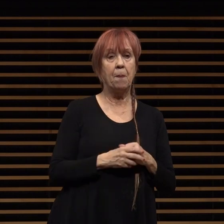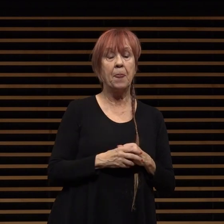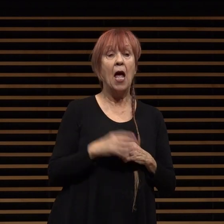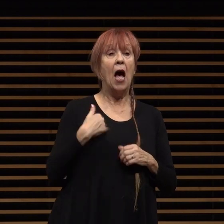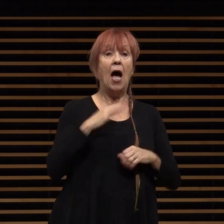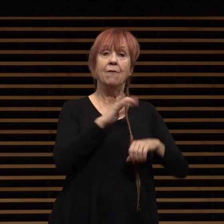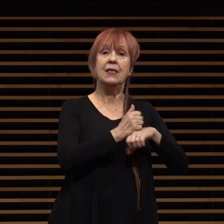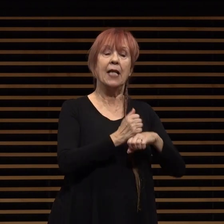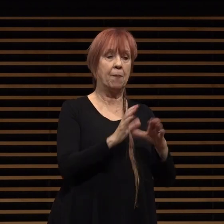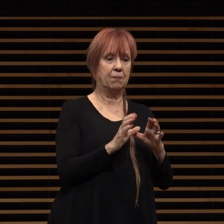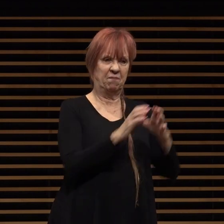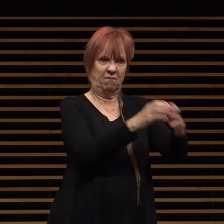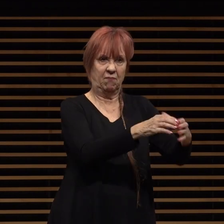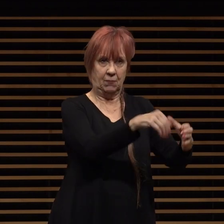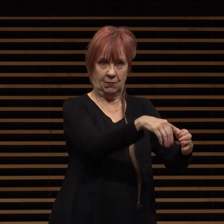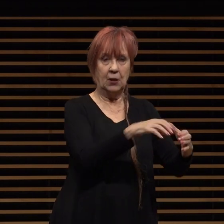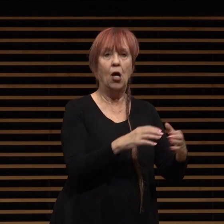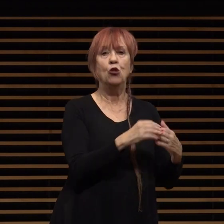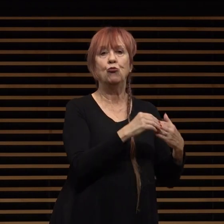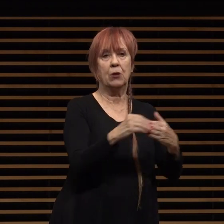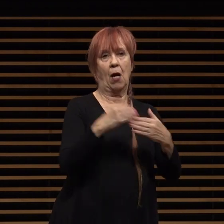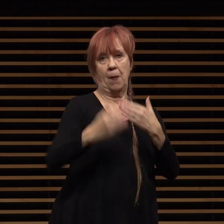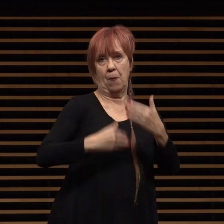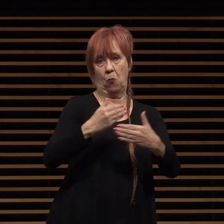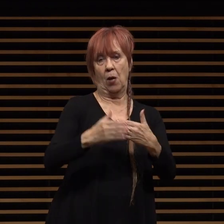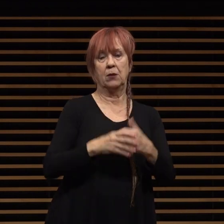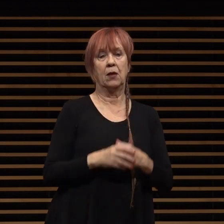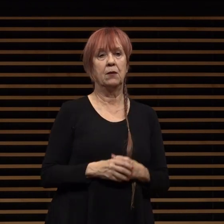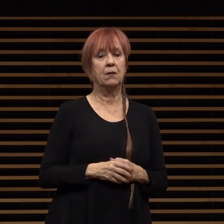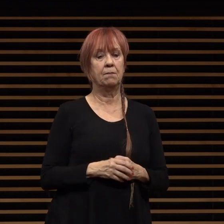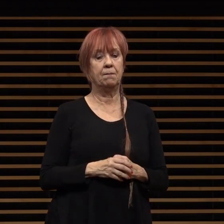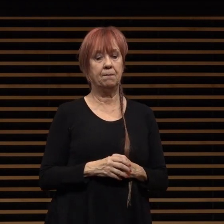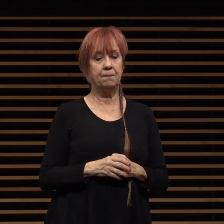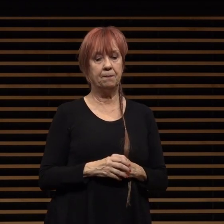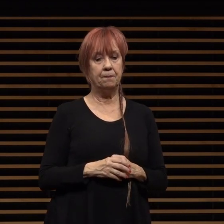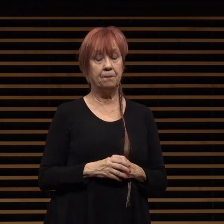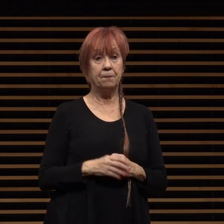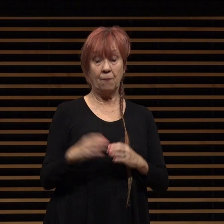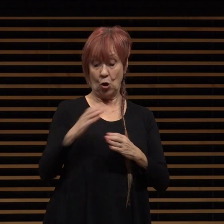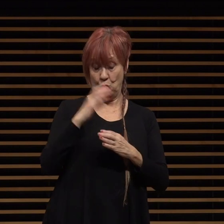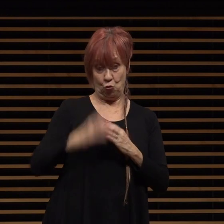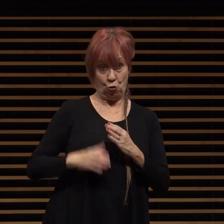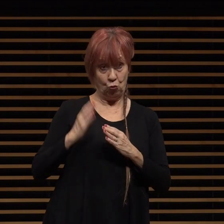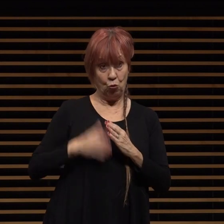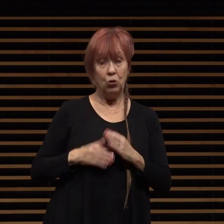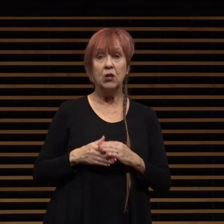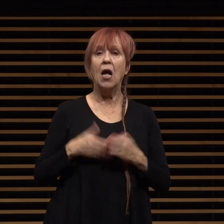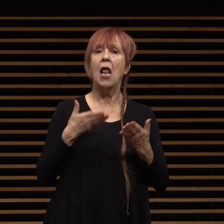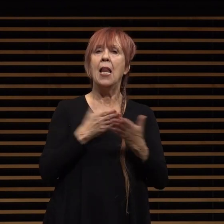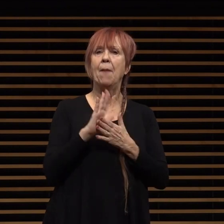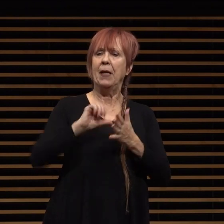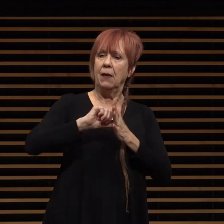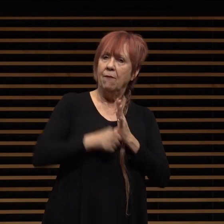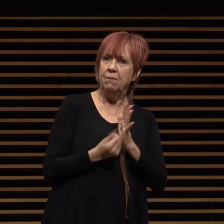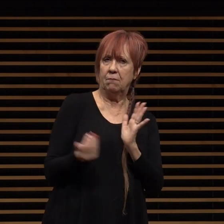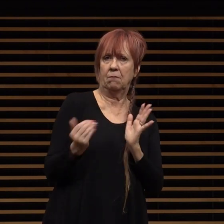of the city council to guide the process along in conclusion